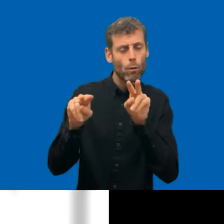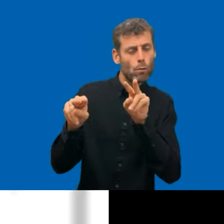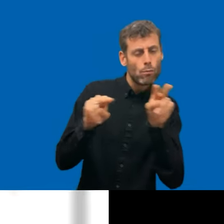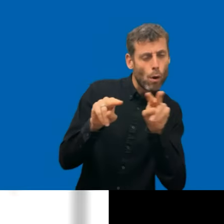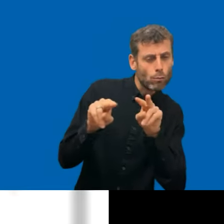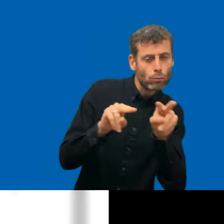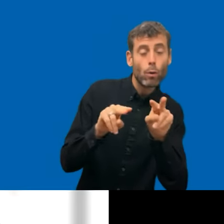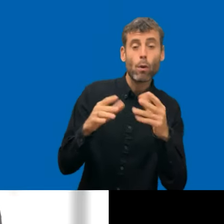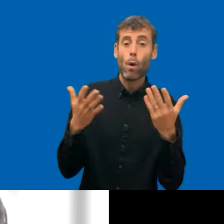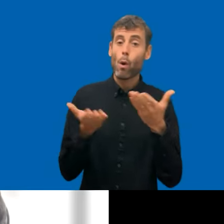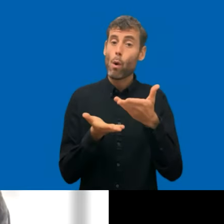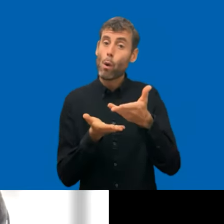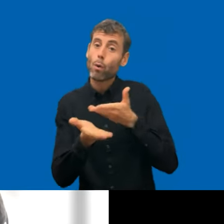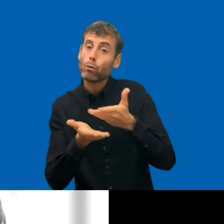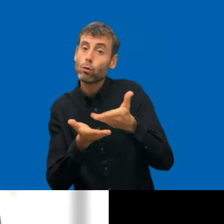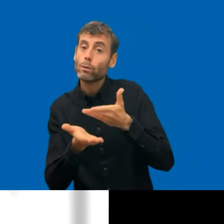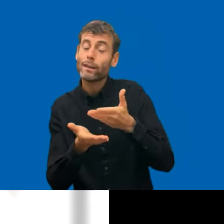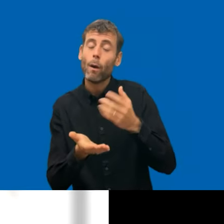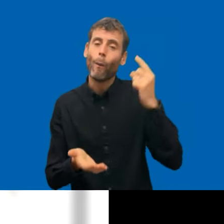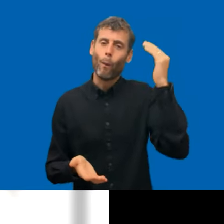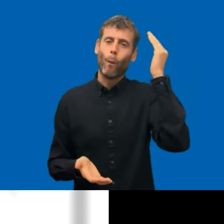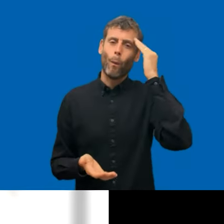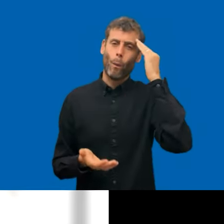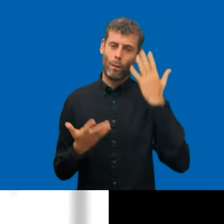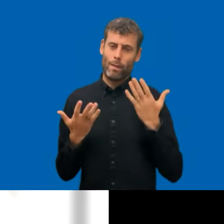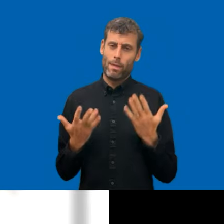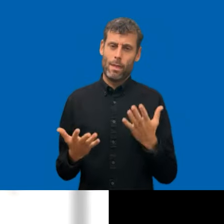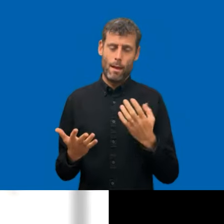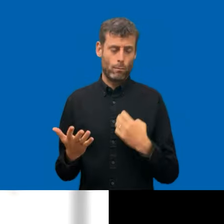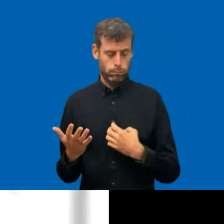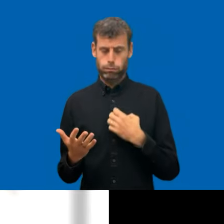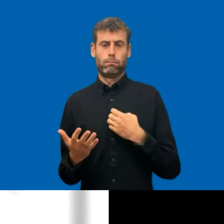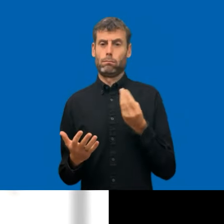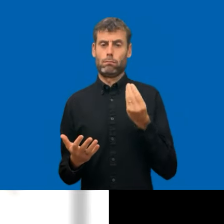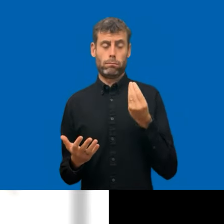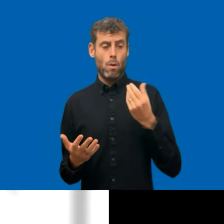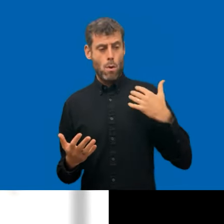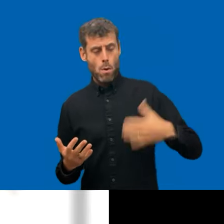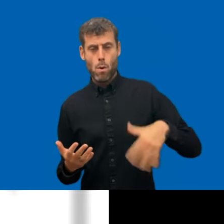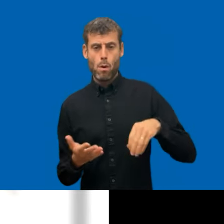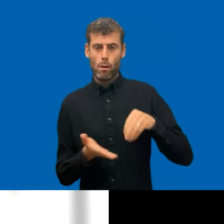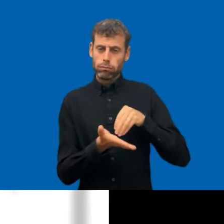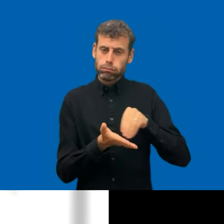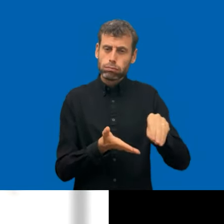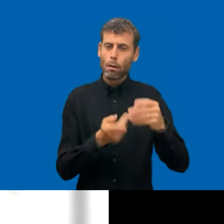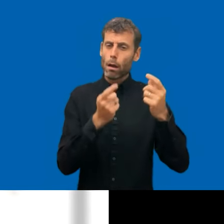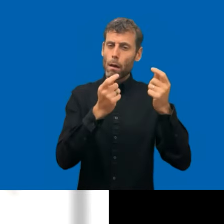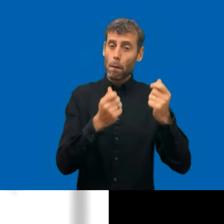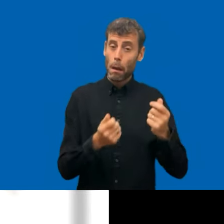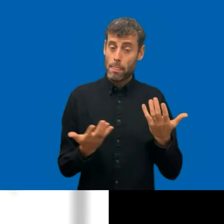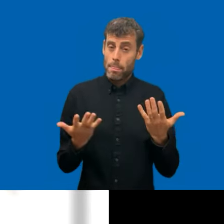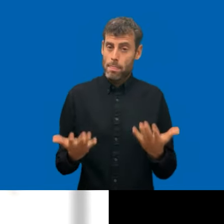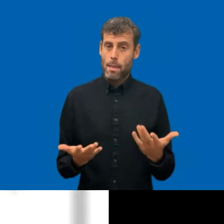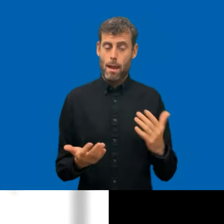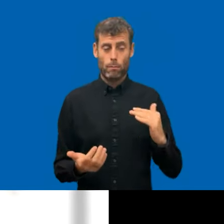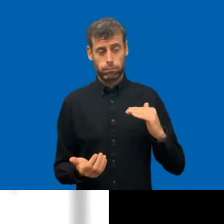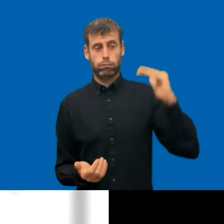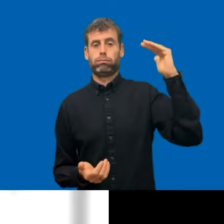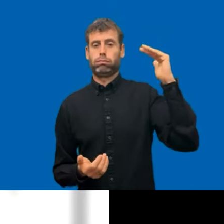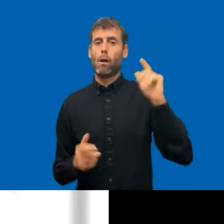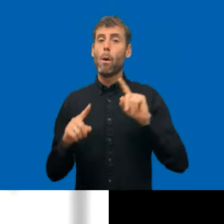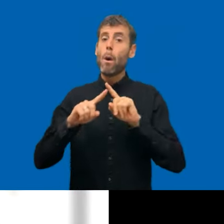prices will go down. That's the logic of market. The reason that's the reason because I like this